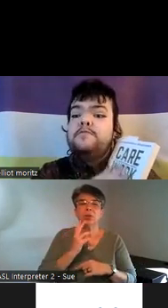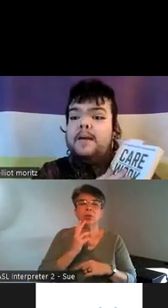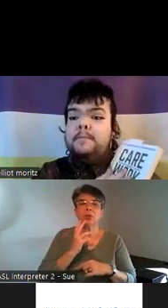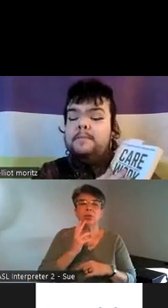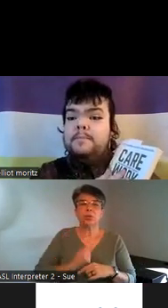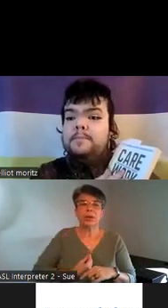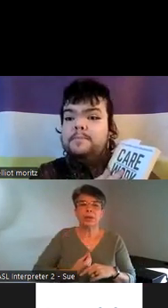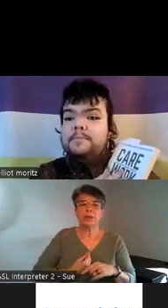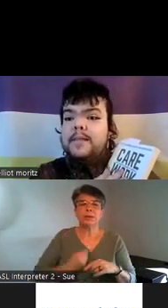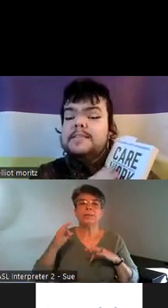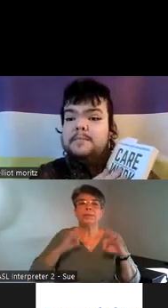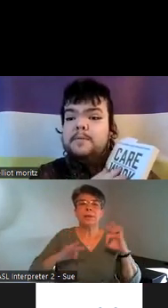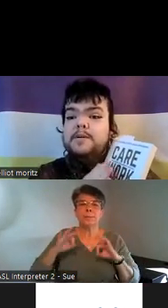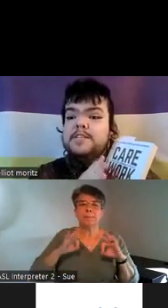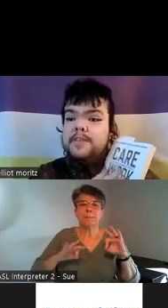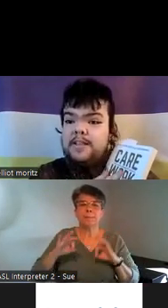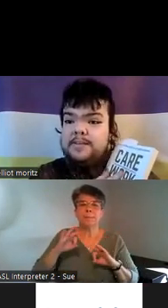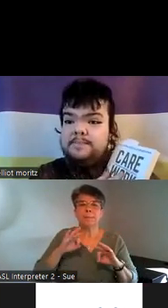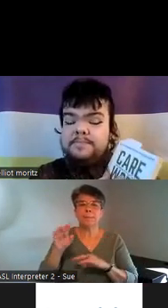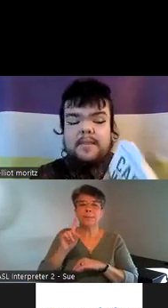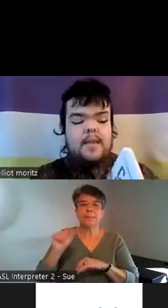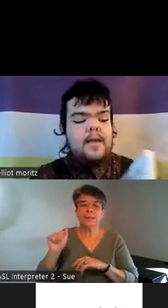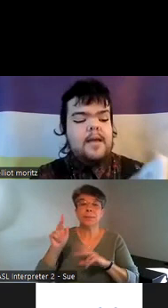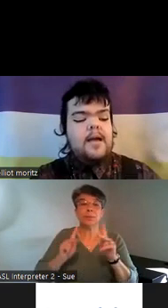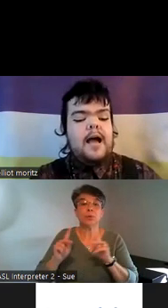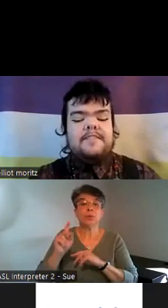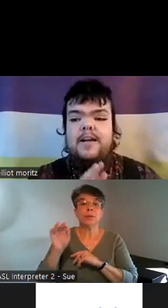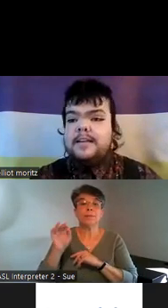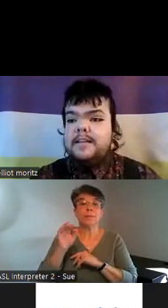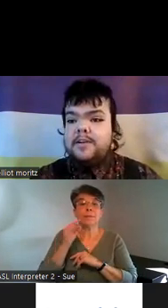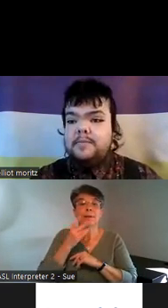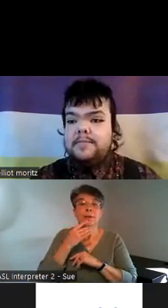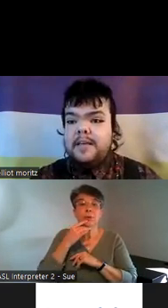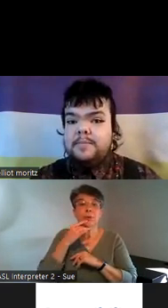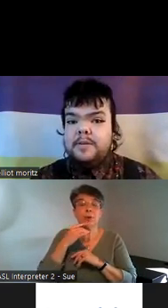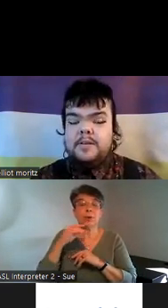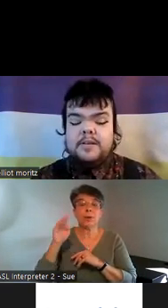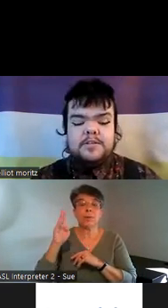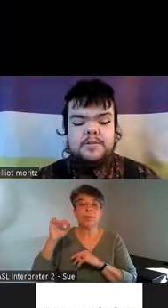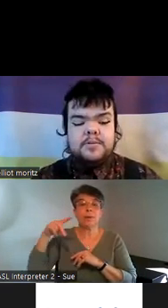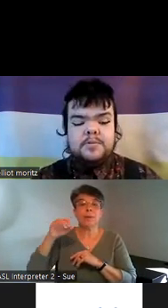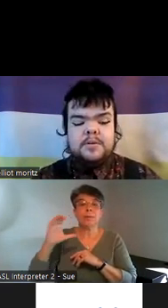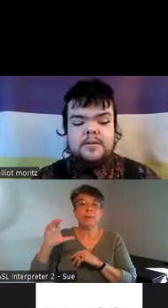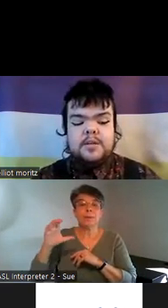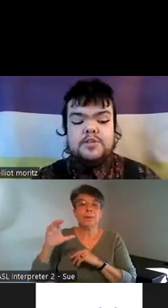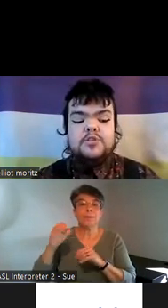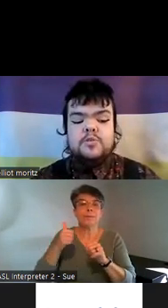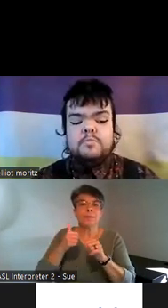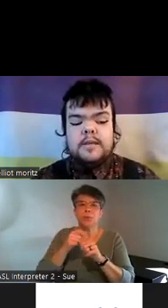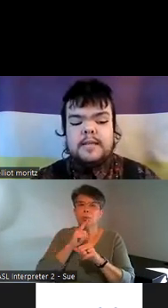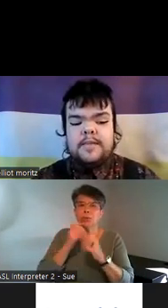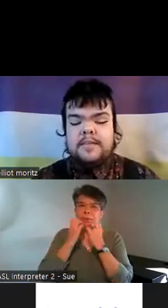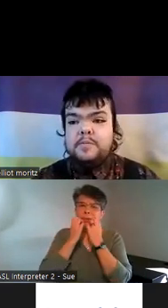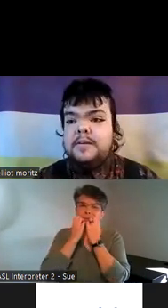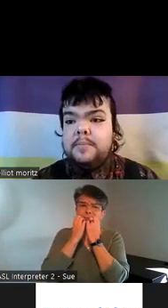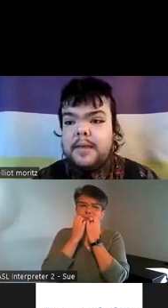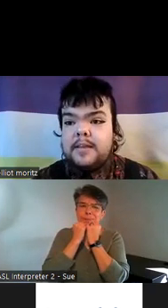fem disabled person of color I find it incredibly valuable to consume media that's written by